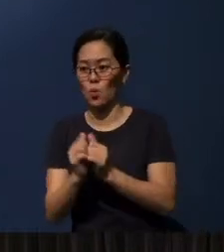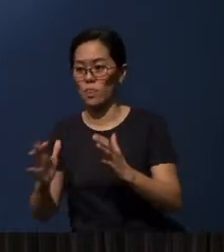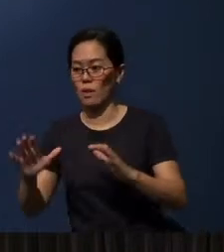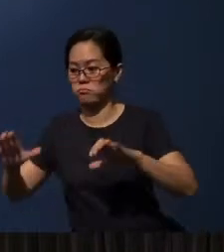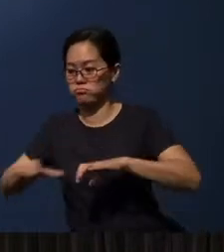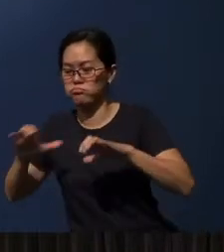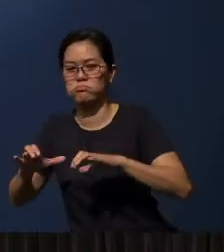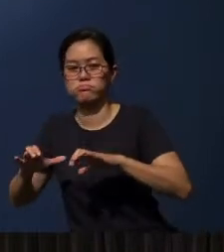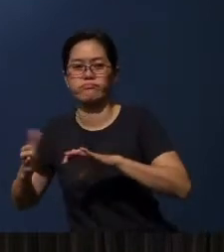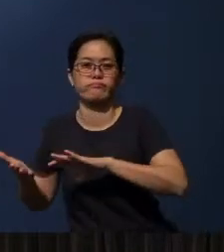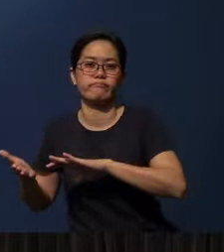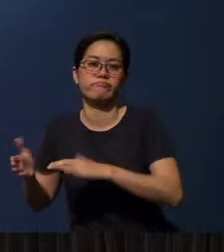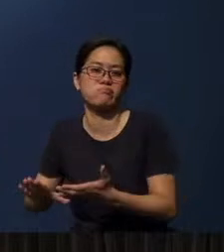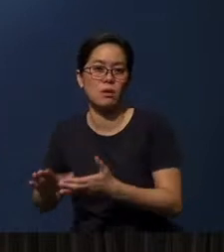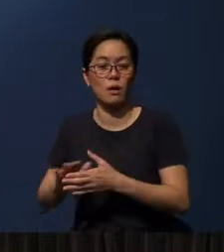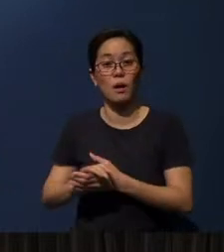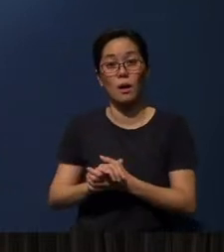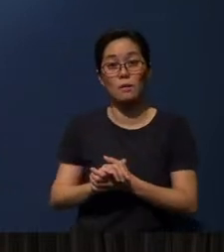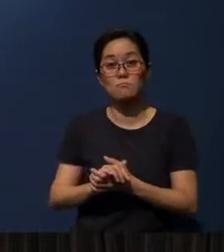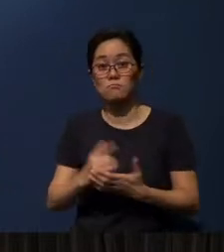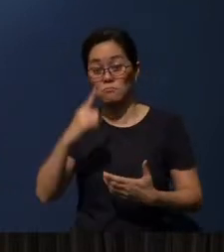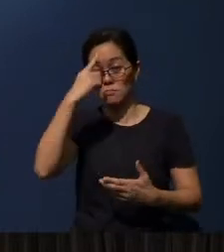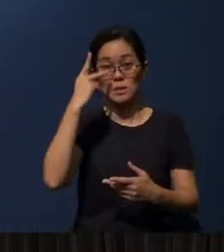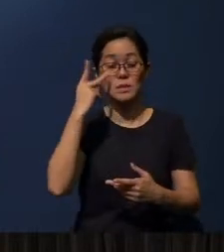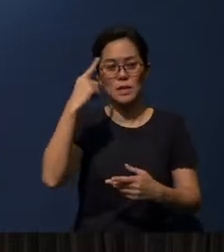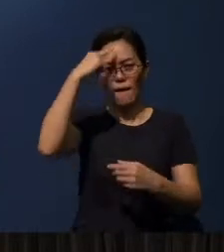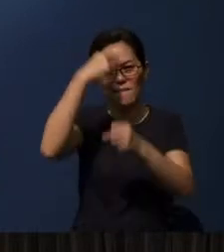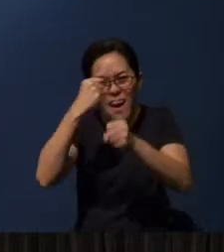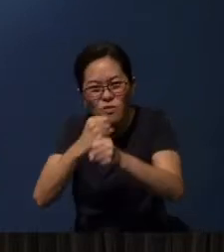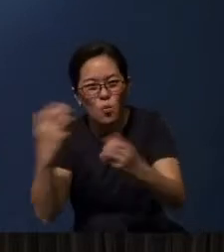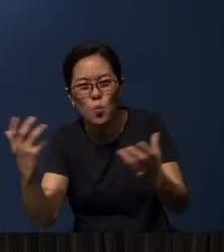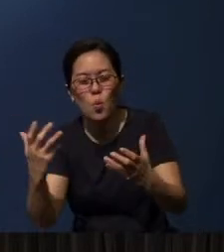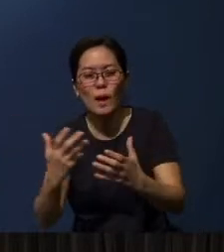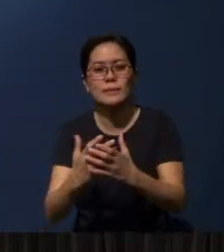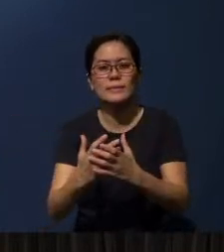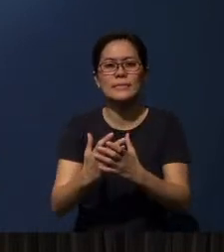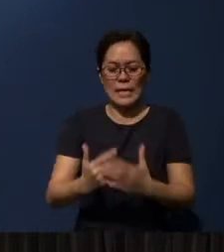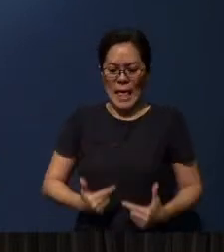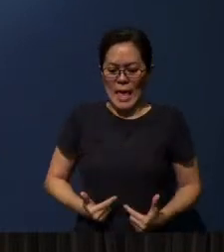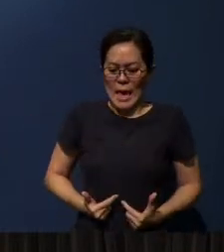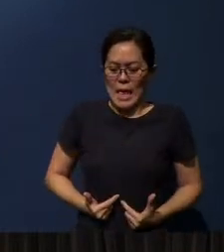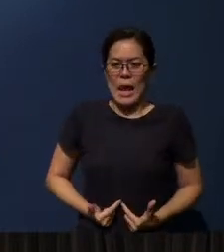You see, faithfulness actually speaks of a living faith,